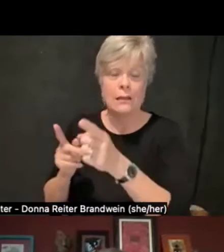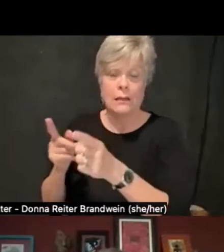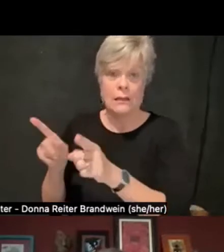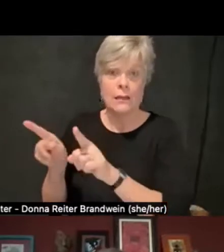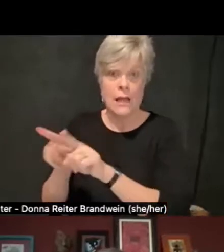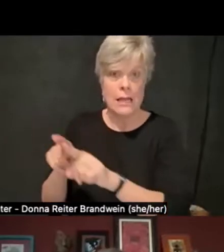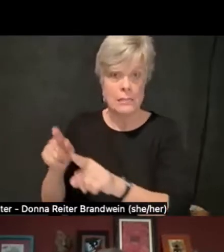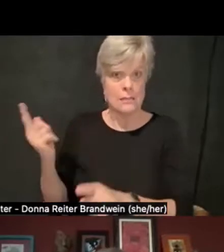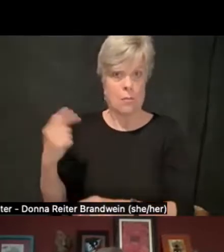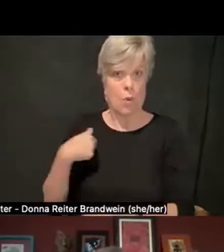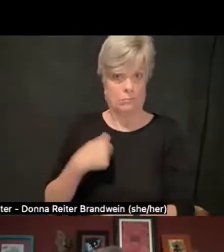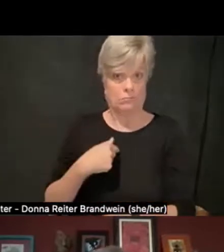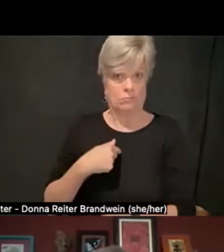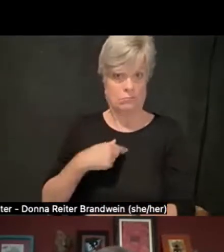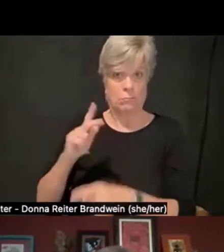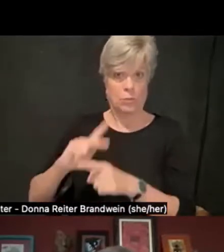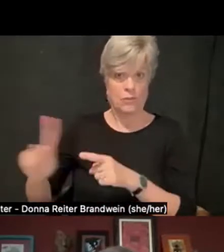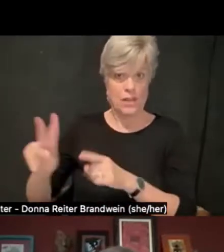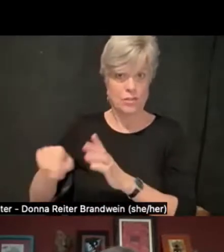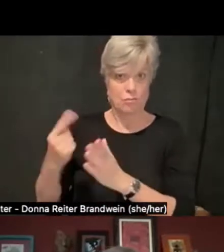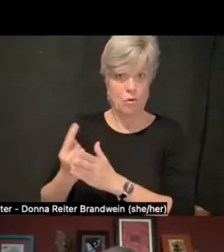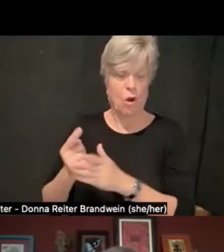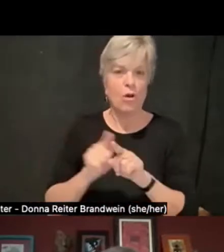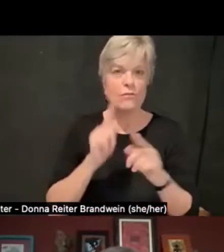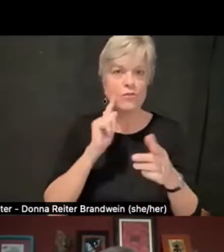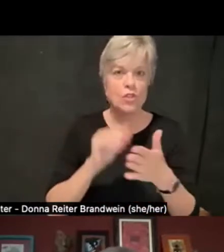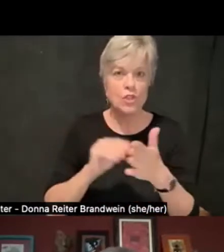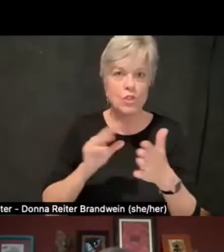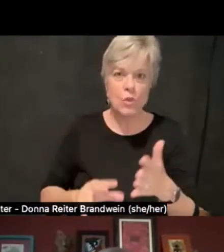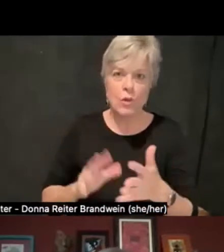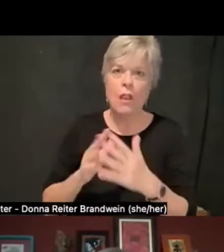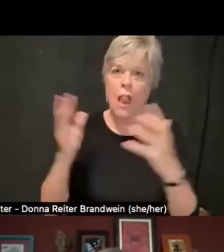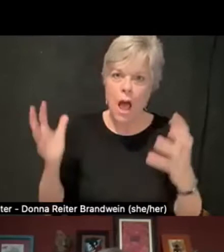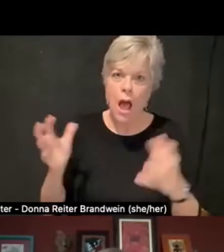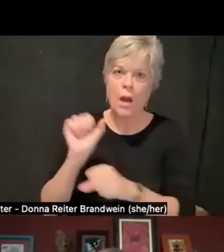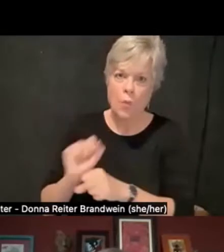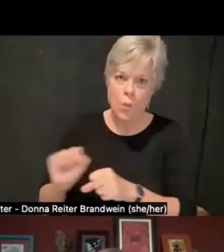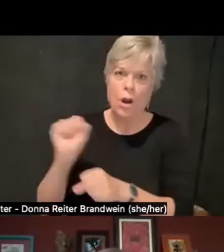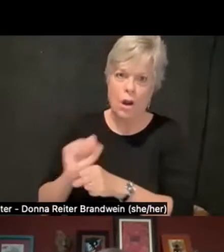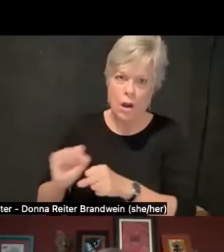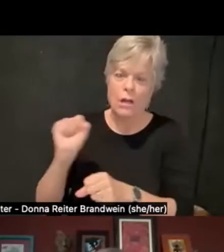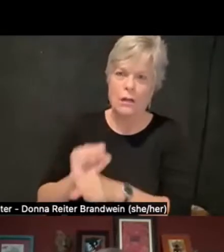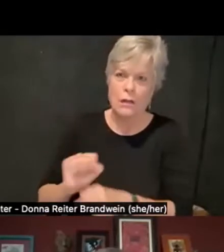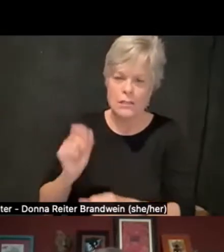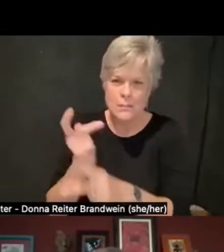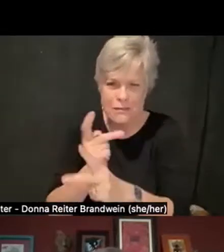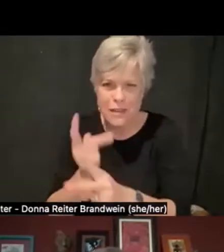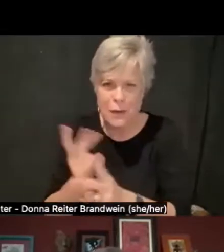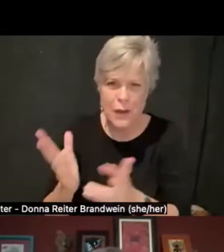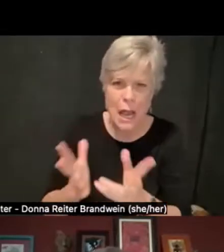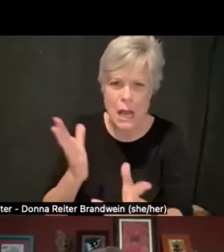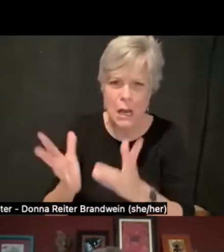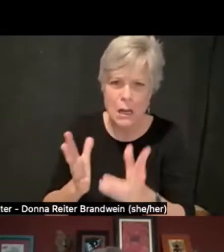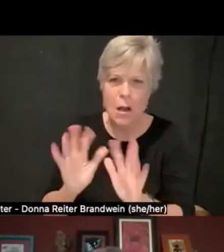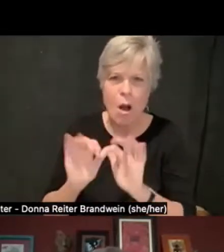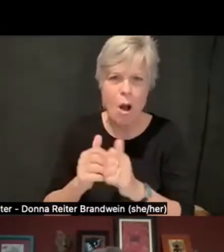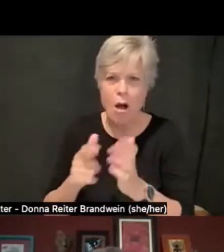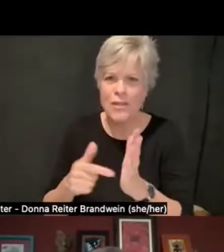and then for students it was incredibly taxing. It's a lot of labor to be figuring out all of these different ways